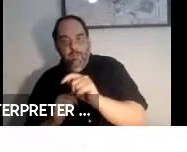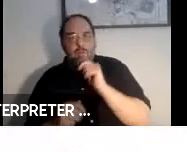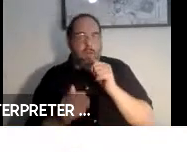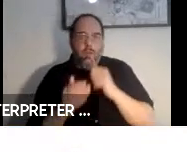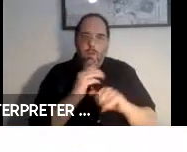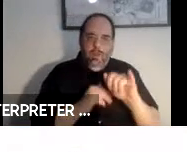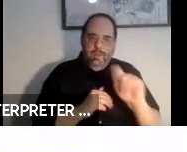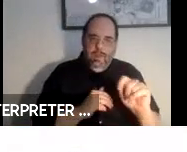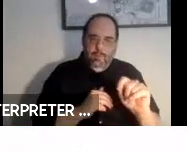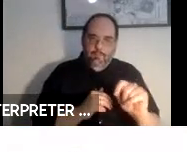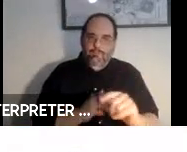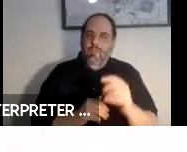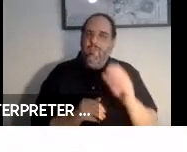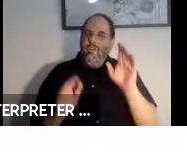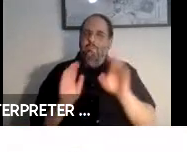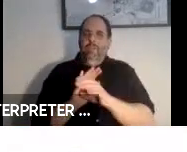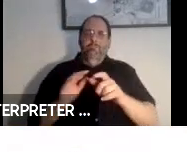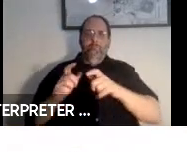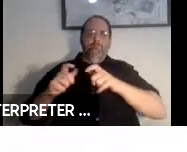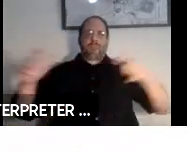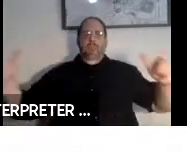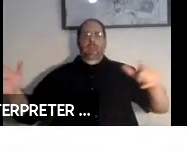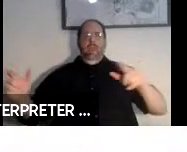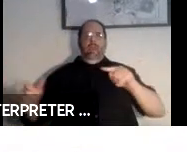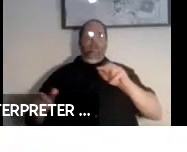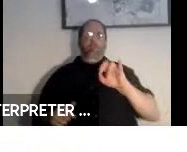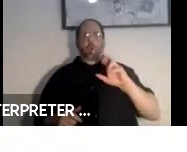So here is a photo of a nice big red truck one of these over-the-road